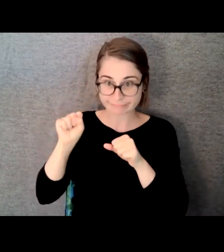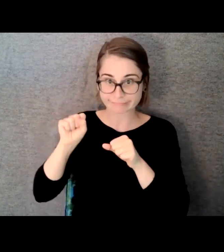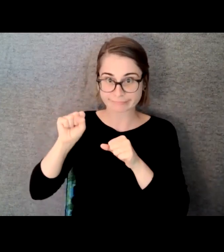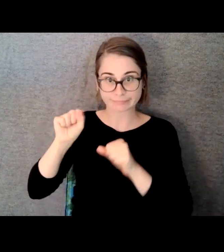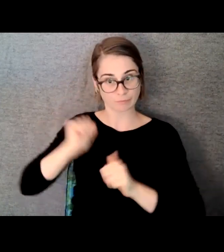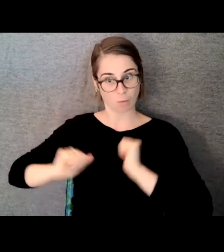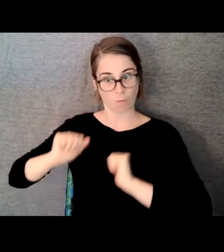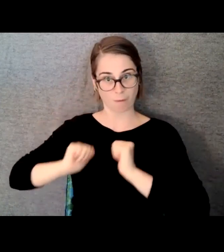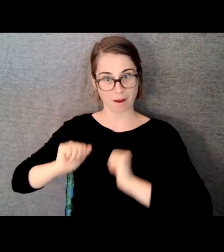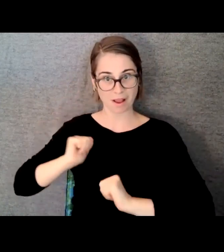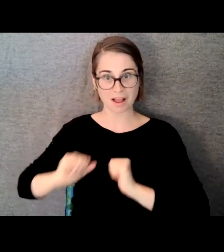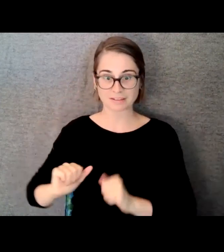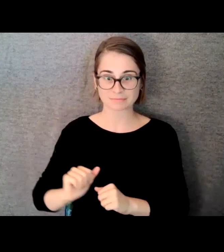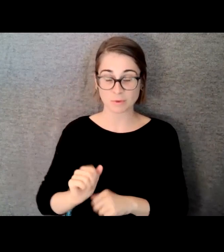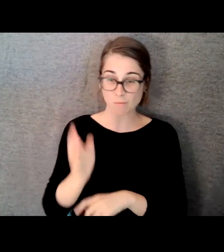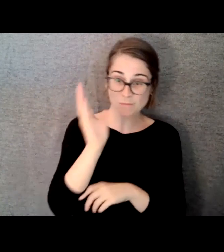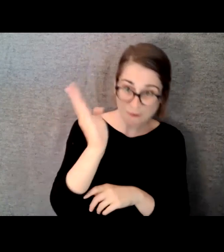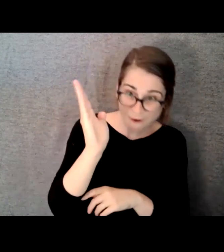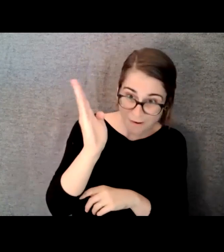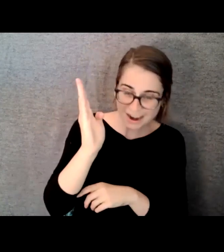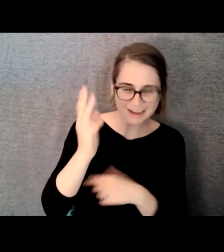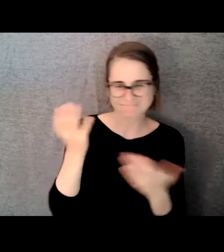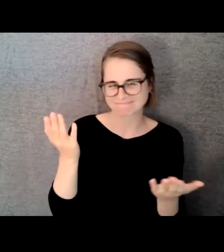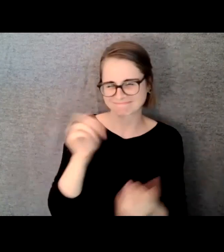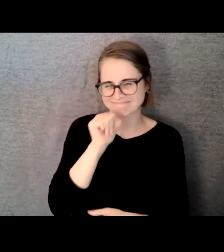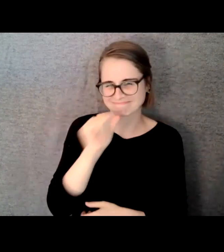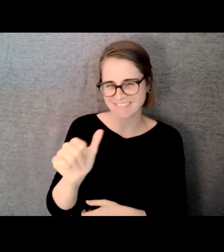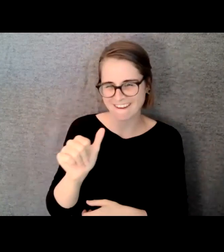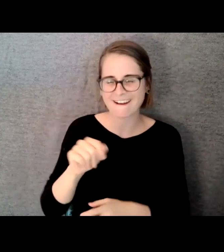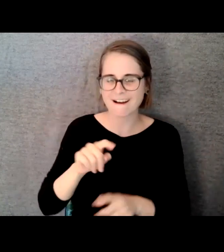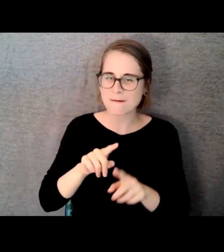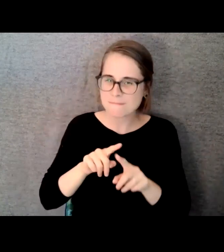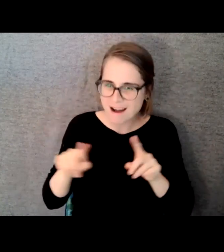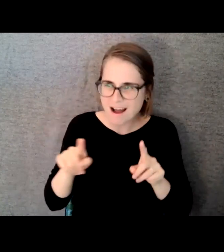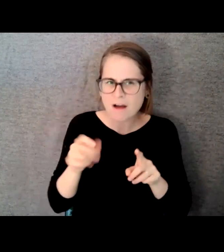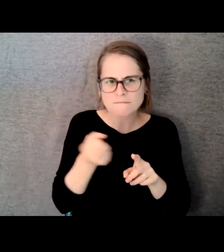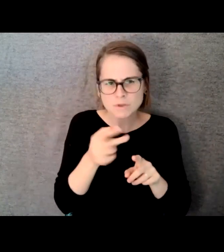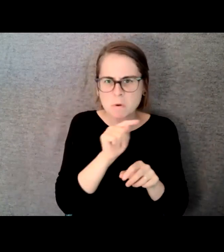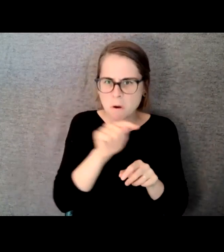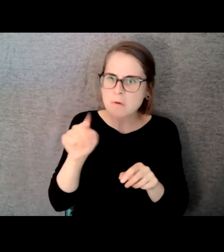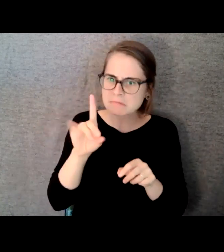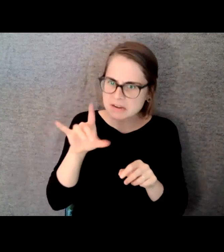but it introduced me to a whole world where I was meeting people and I was getting a lot